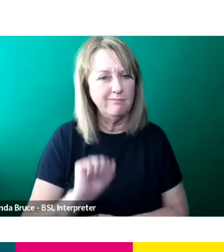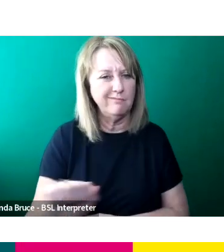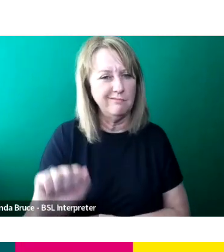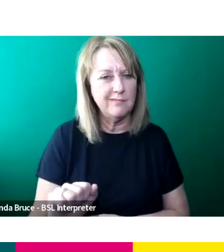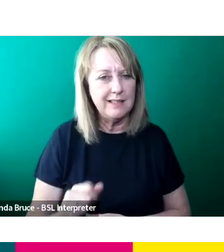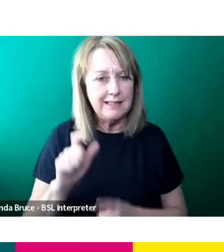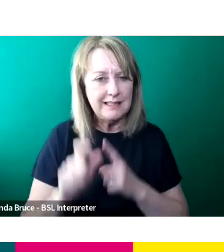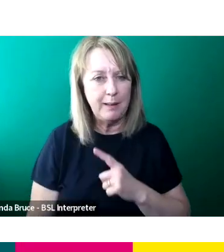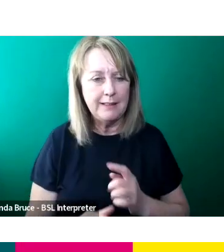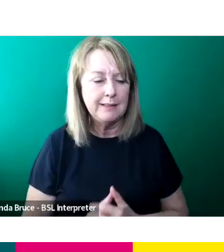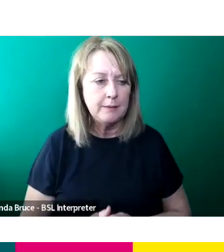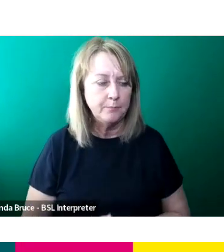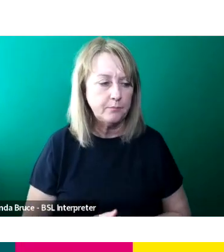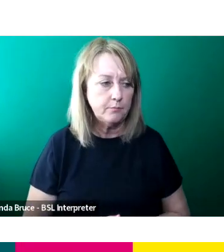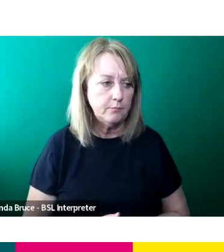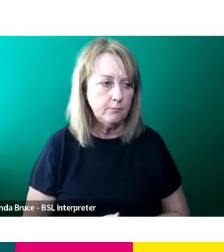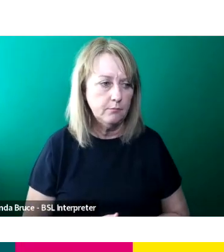Next slide. Thank you very much.